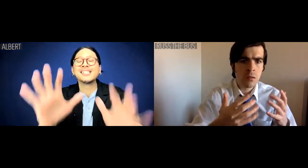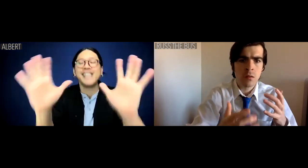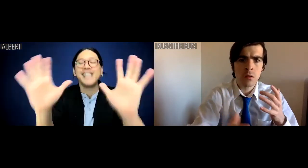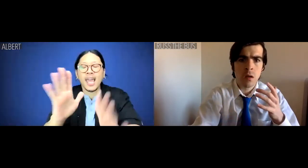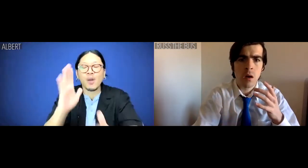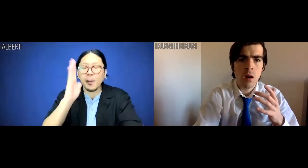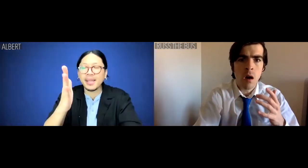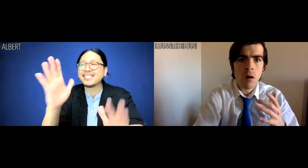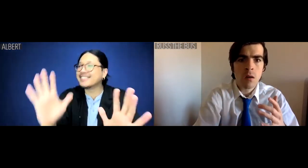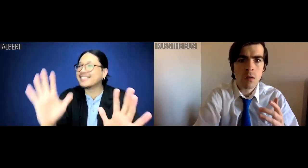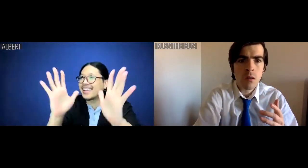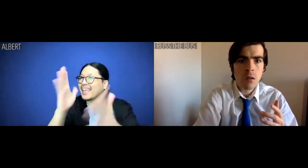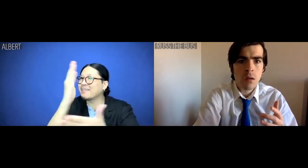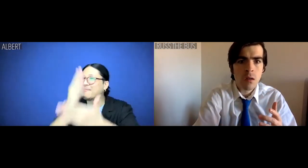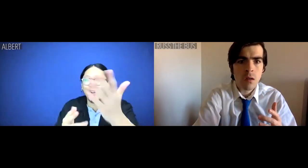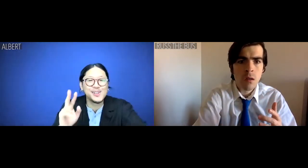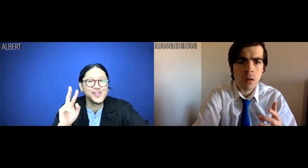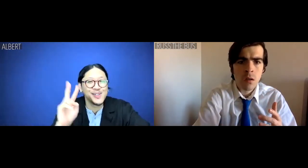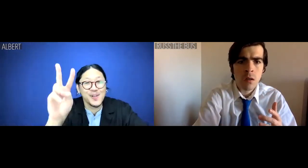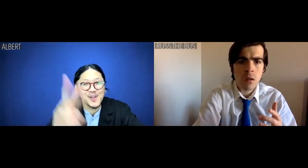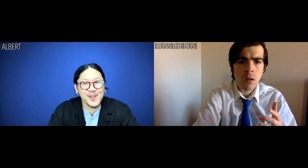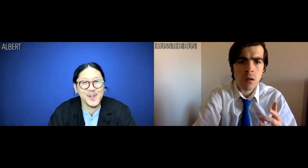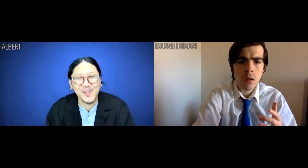Albert: Sunday would be Sunday part two!